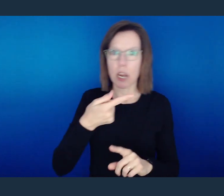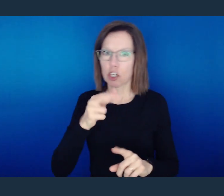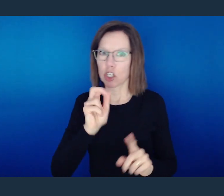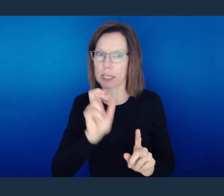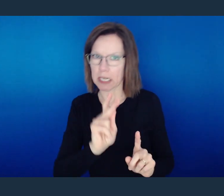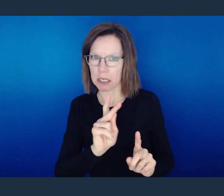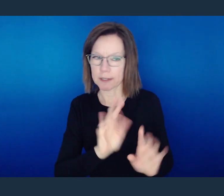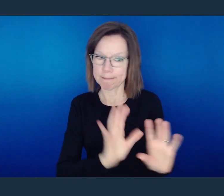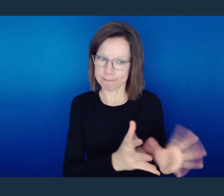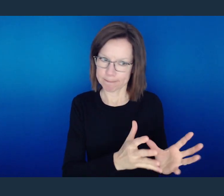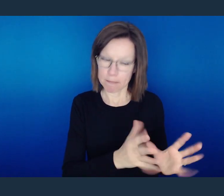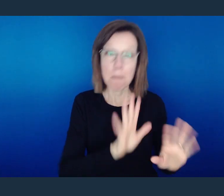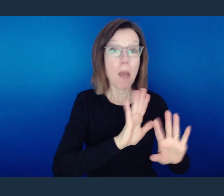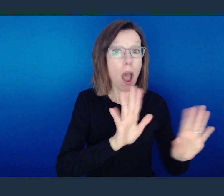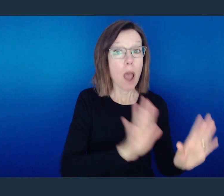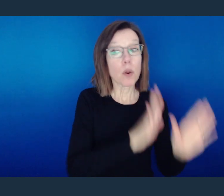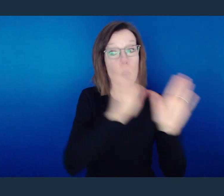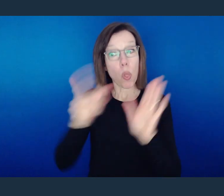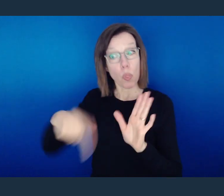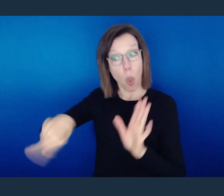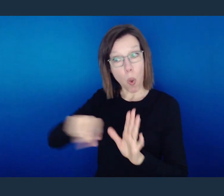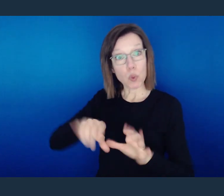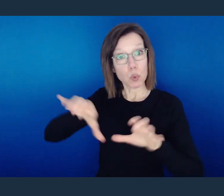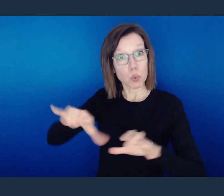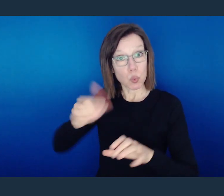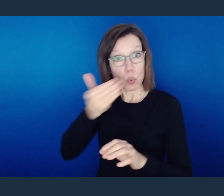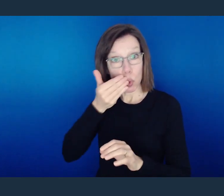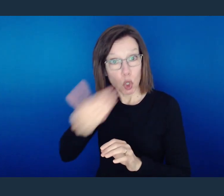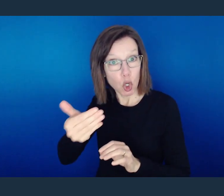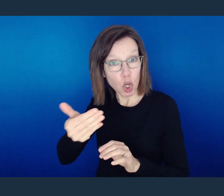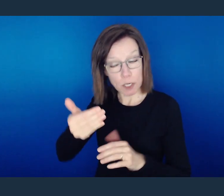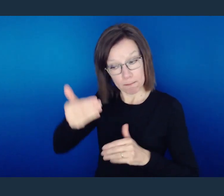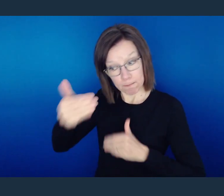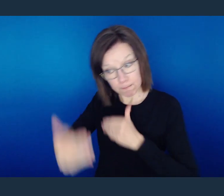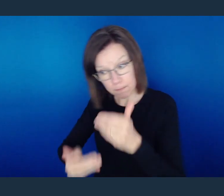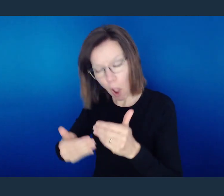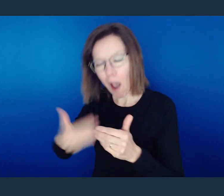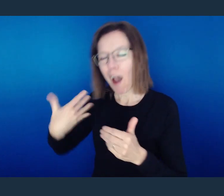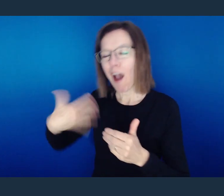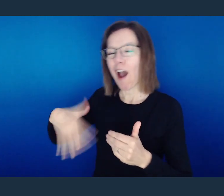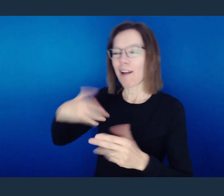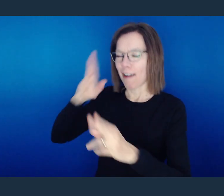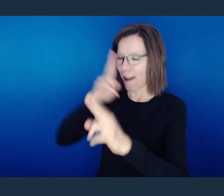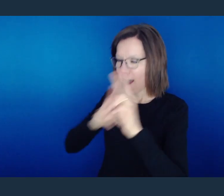and peace for everyone who does good, the Jew first and also the Greek.